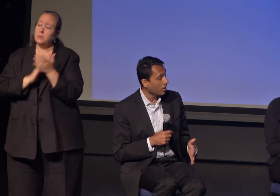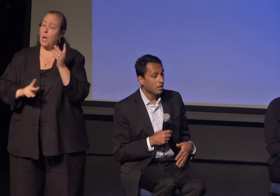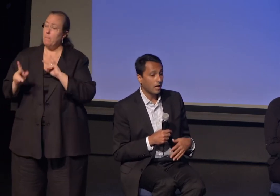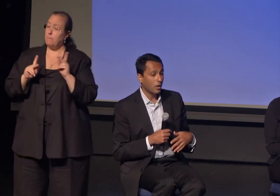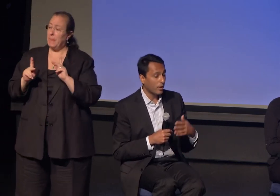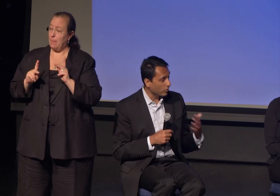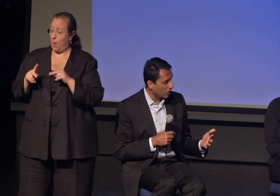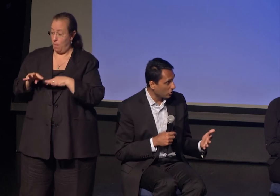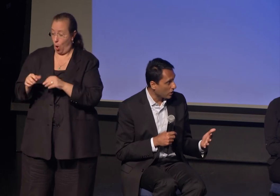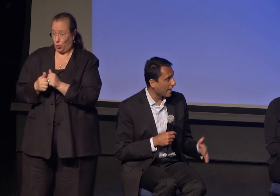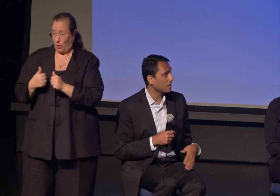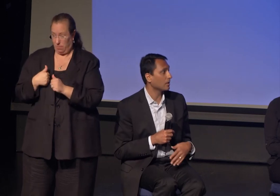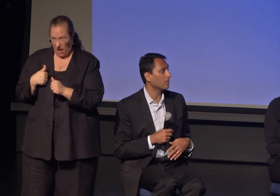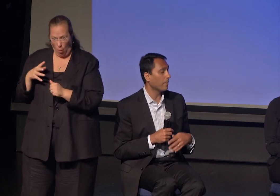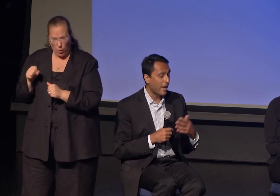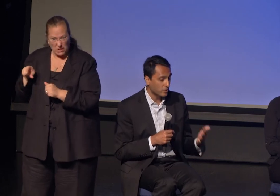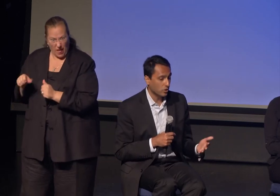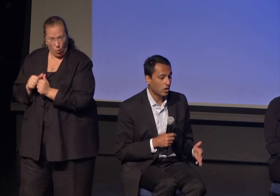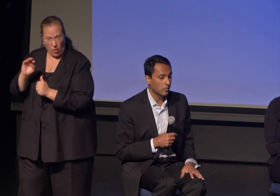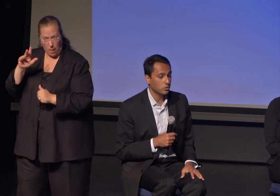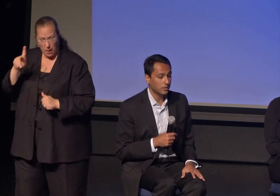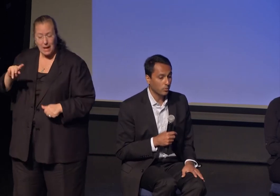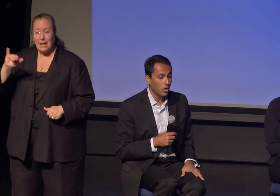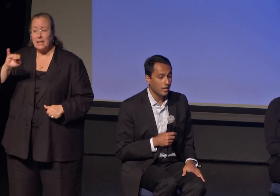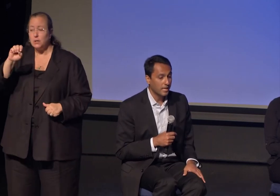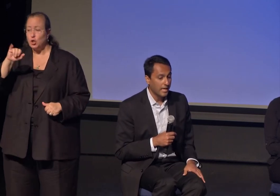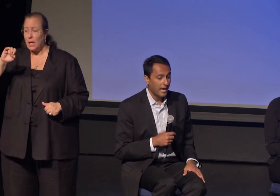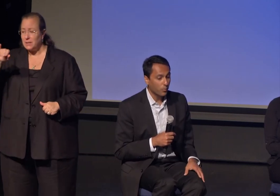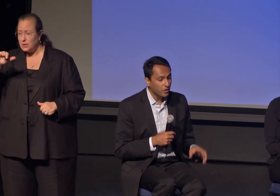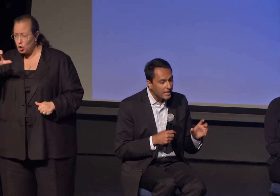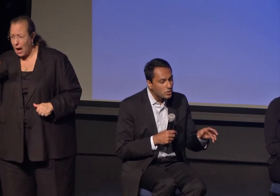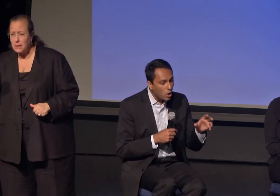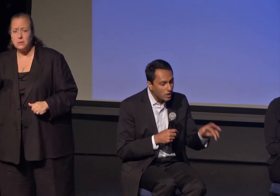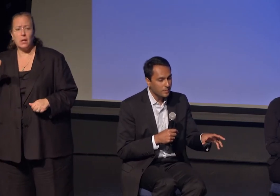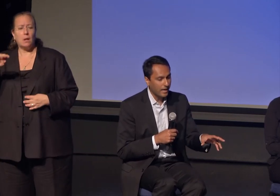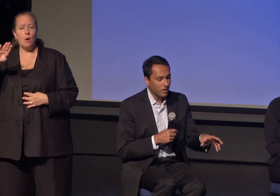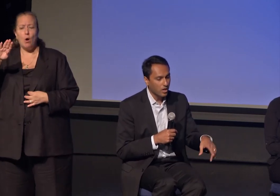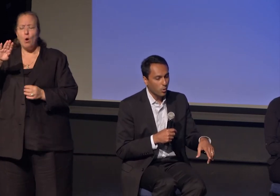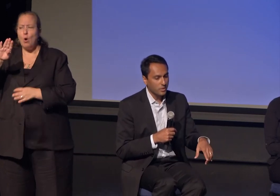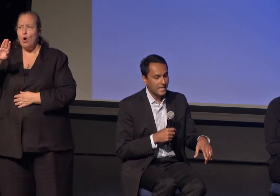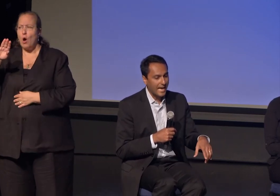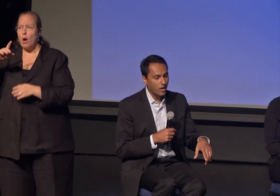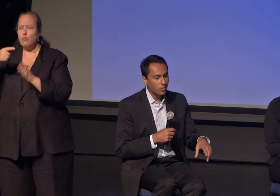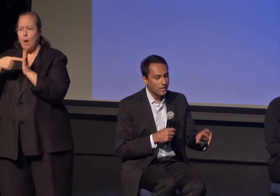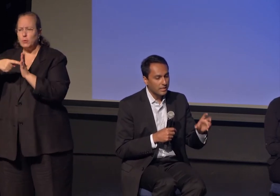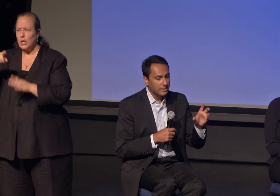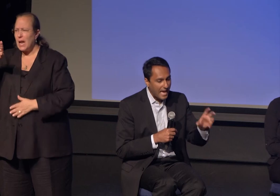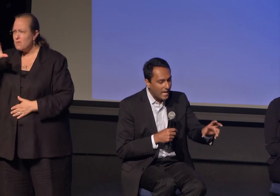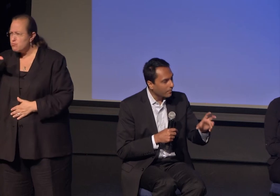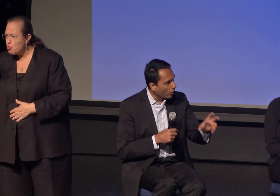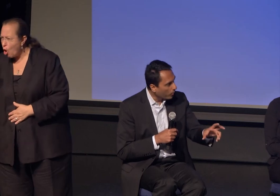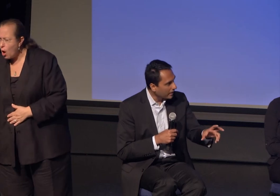Reverend Jesse Jackson, Ambassador Carole Mosely Braun. What they talked about, was how that moment